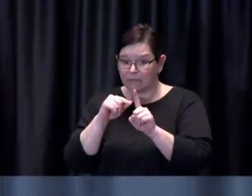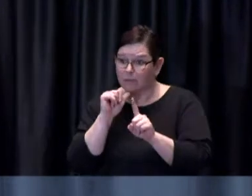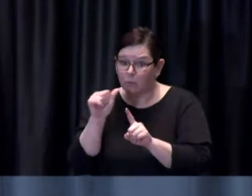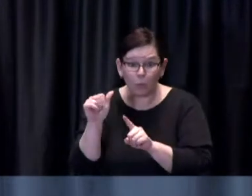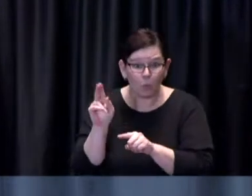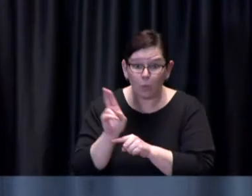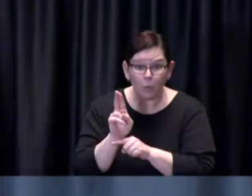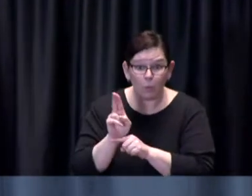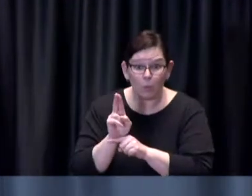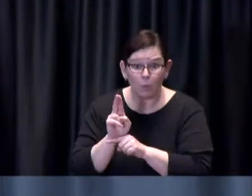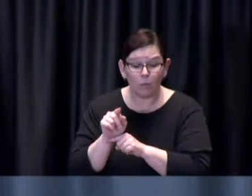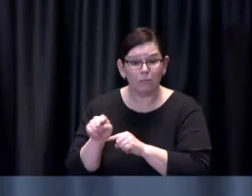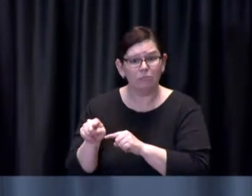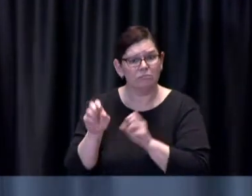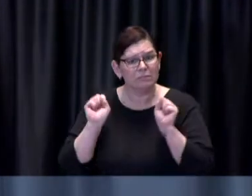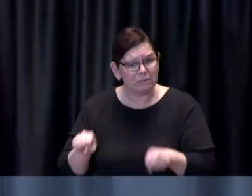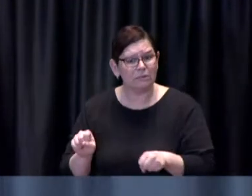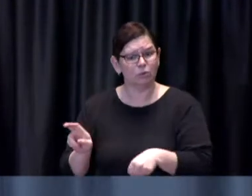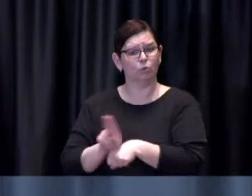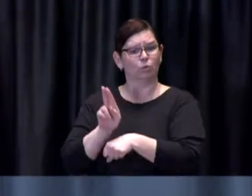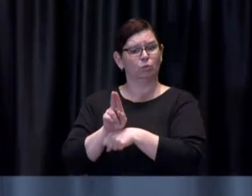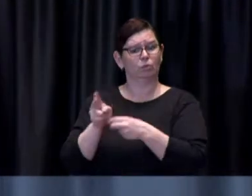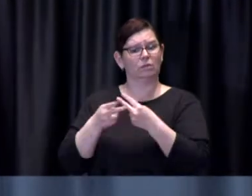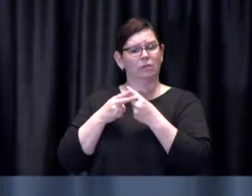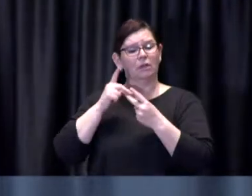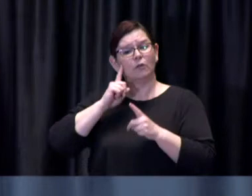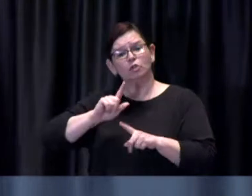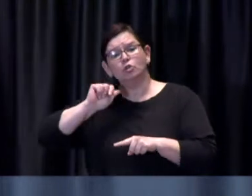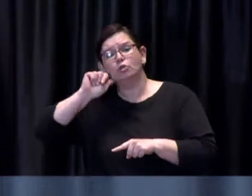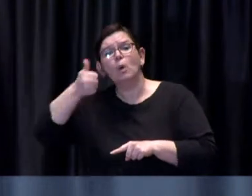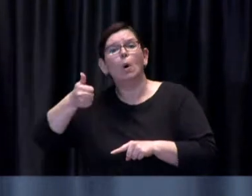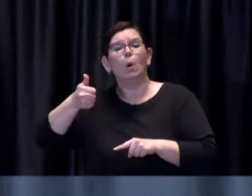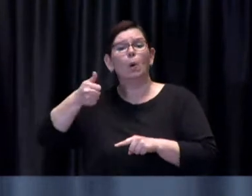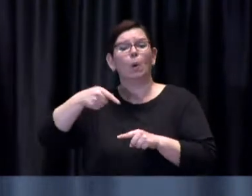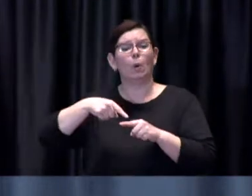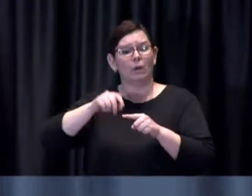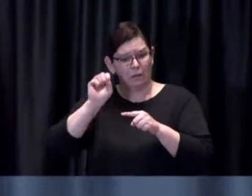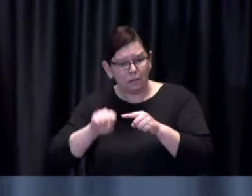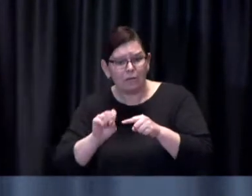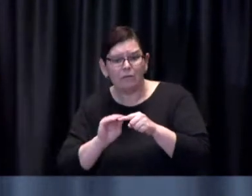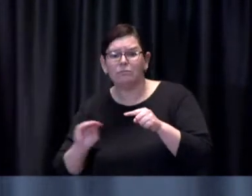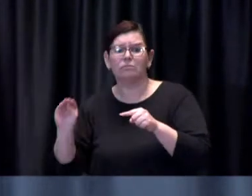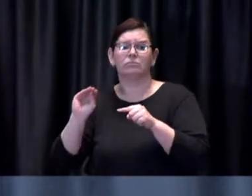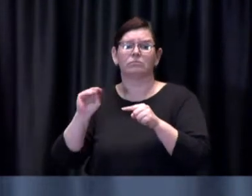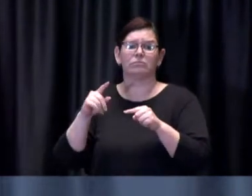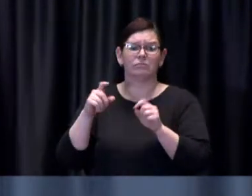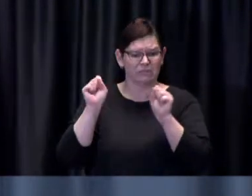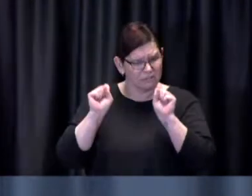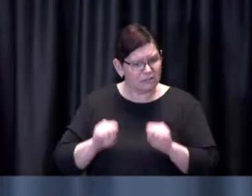it is used in a subsequent day's inventory and that allows us to reprioritize across the entire city network of clinics uh